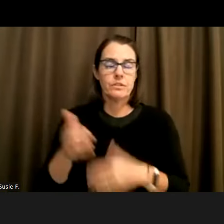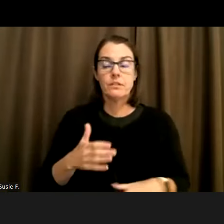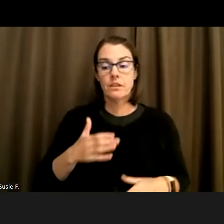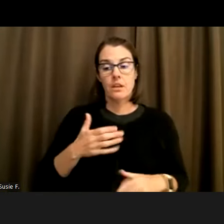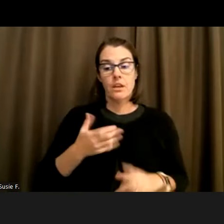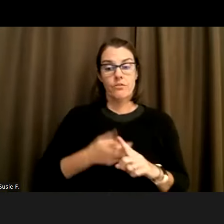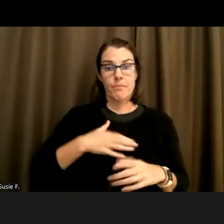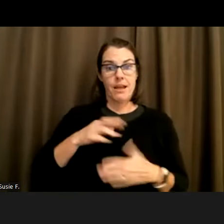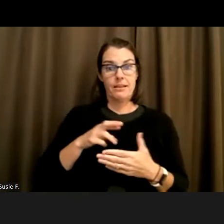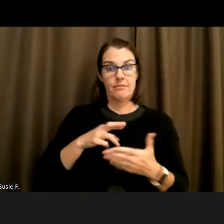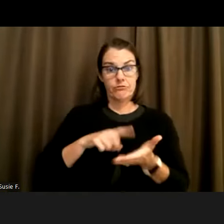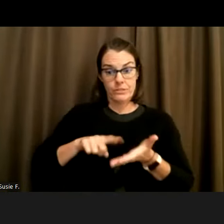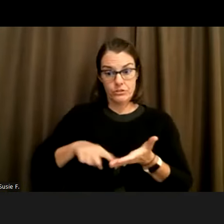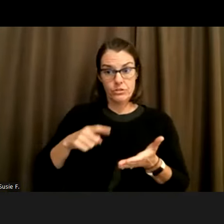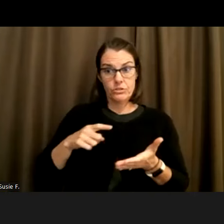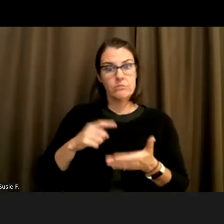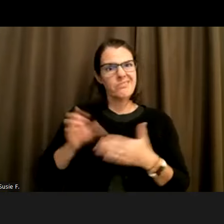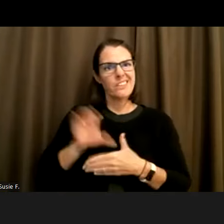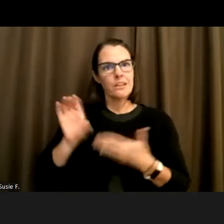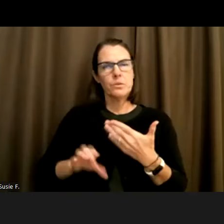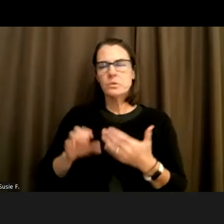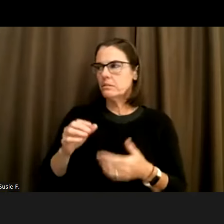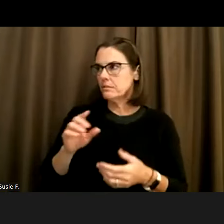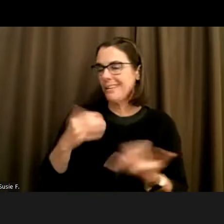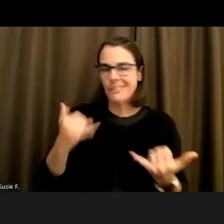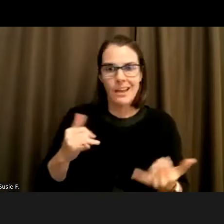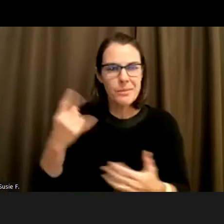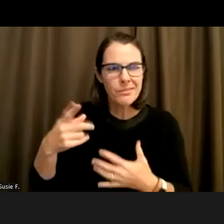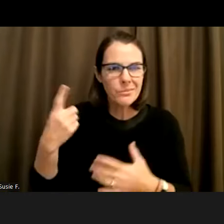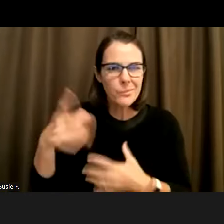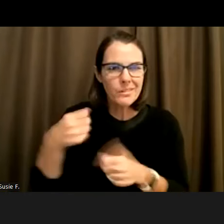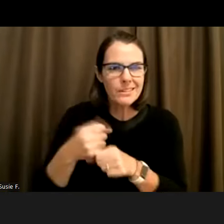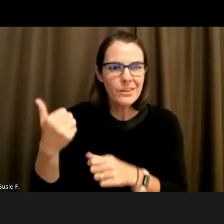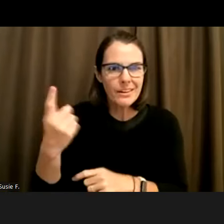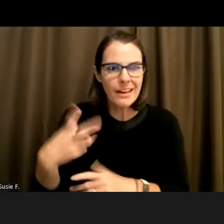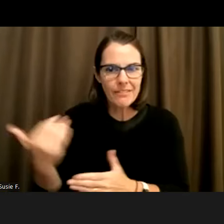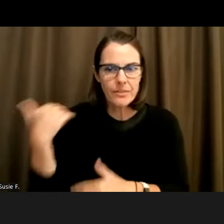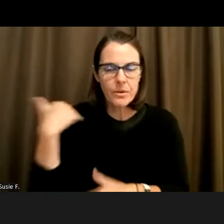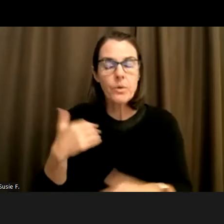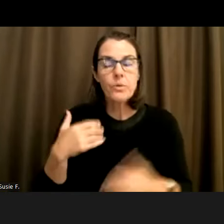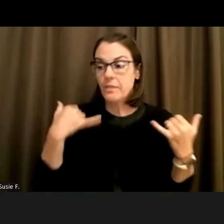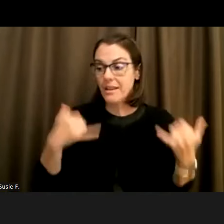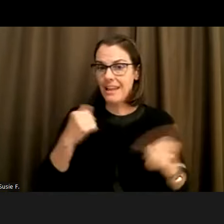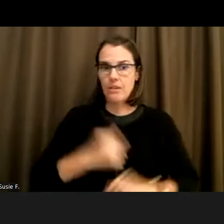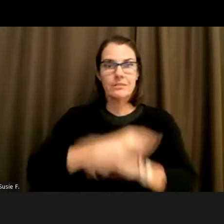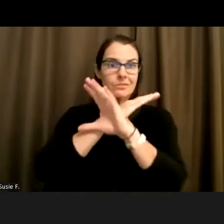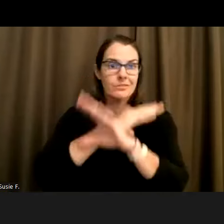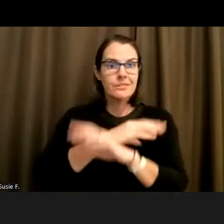which was like about a year and a half ago. Now I think about as we're here on the zoom call with people working from like different like organizations and